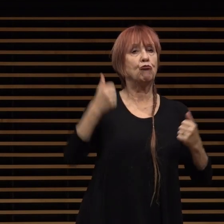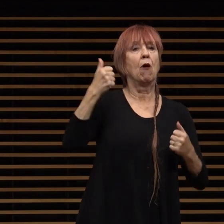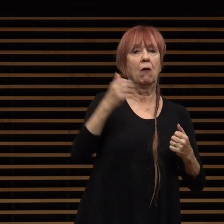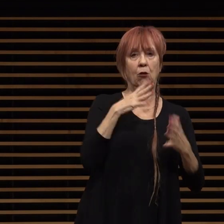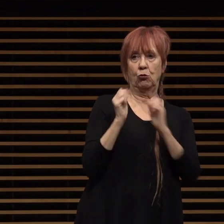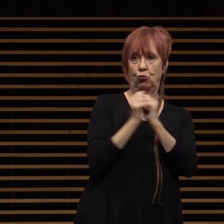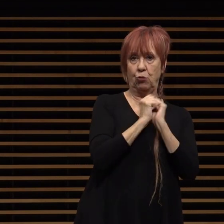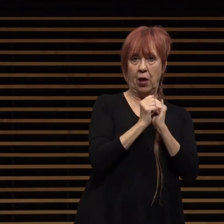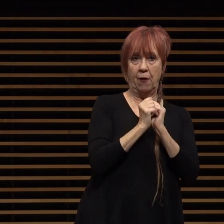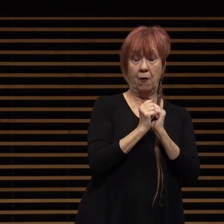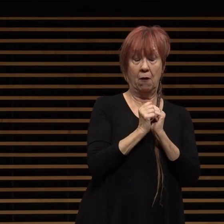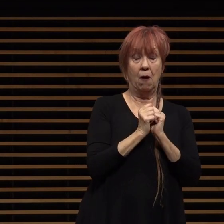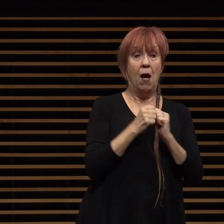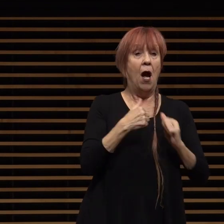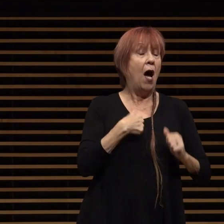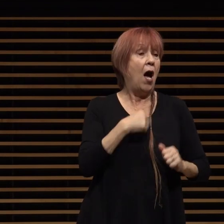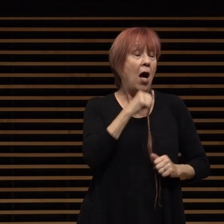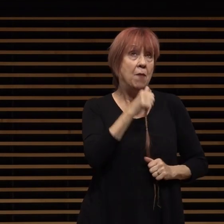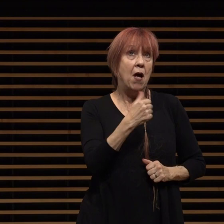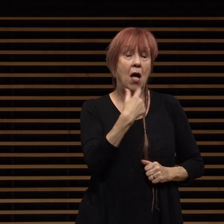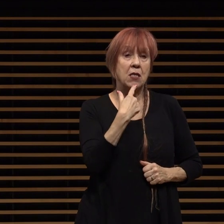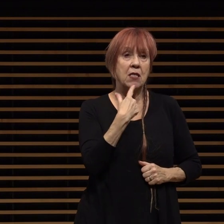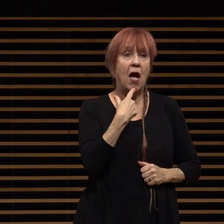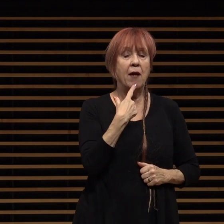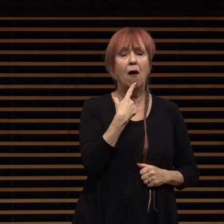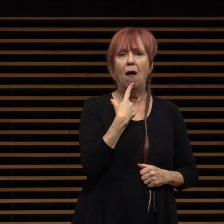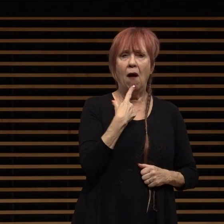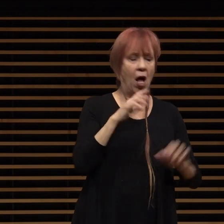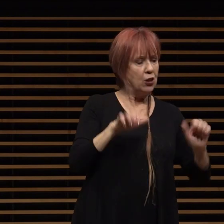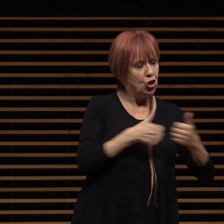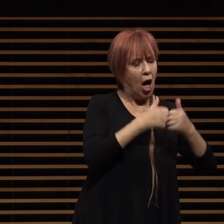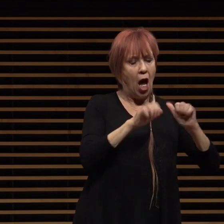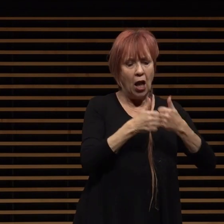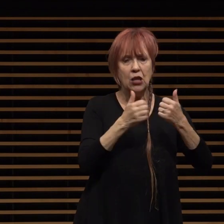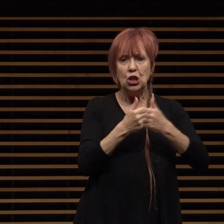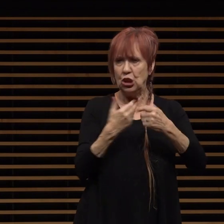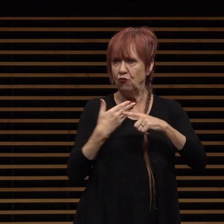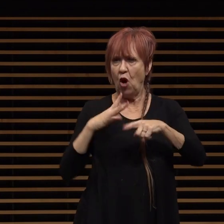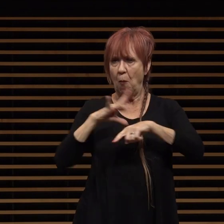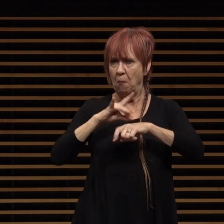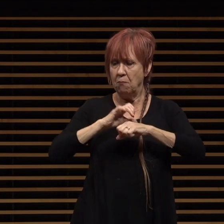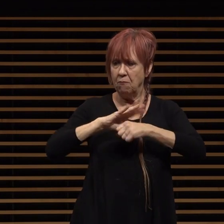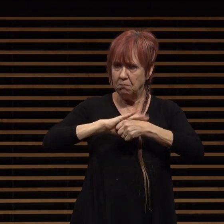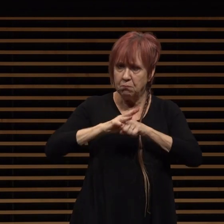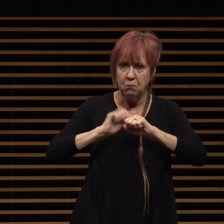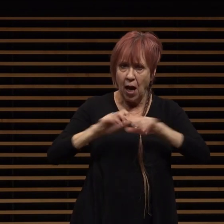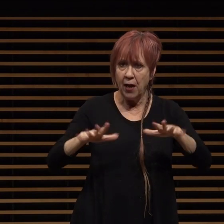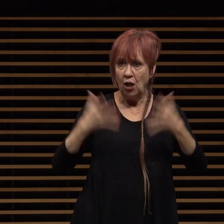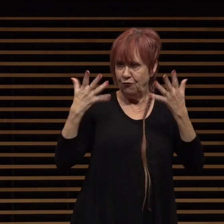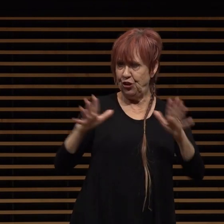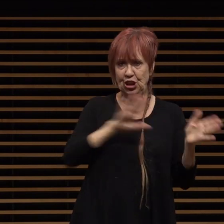in no way am i suggesting that the unprecedented challenges of the pandemic